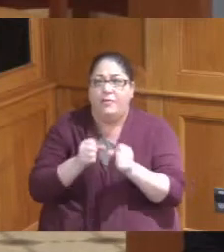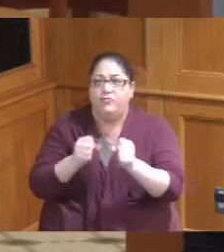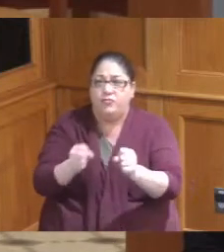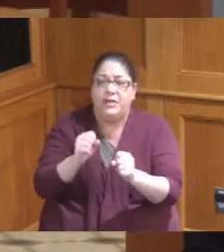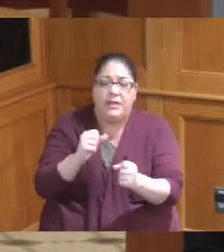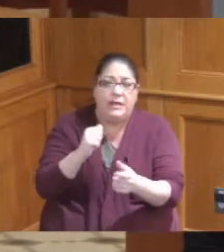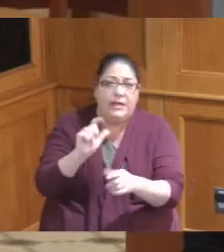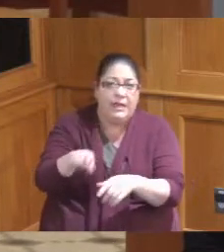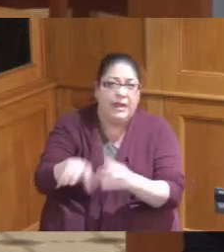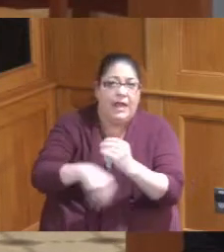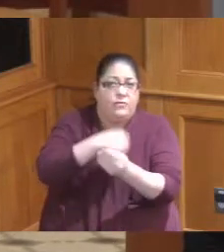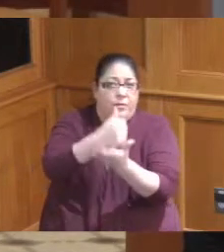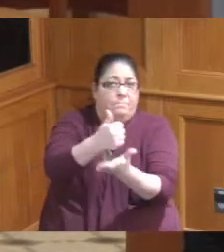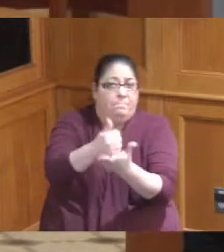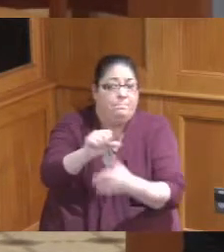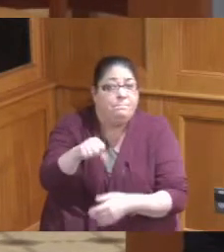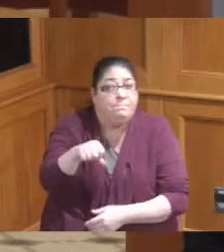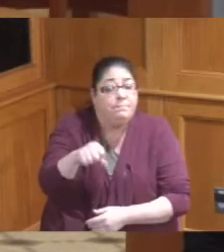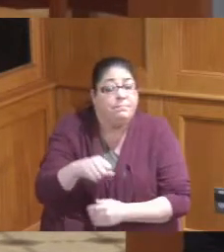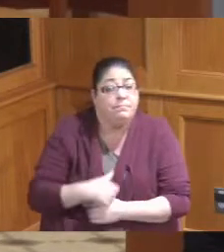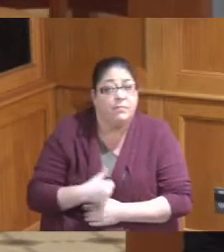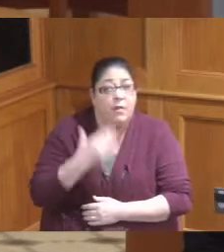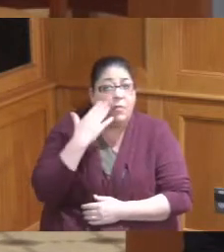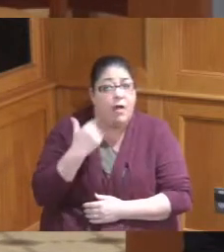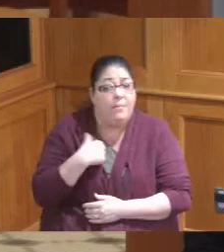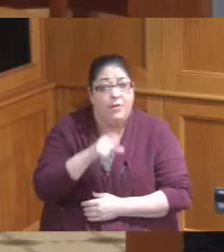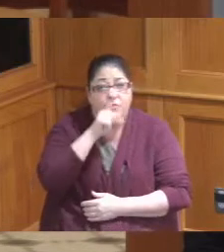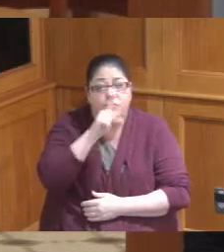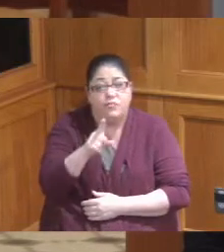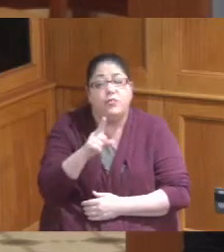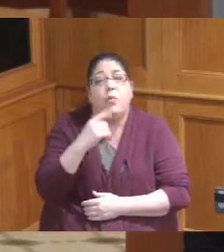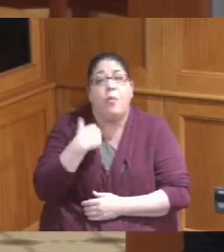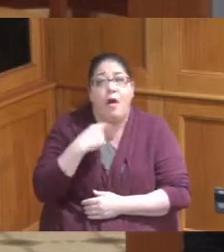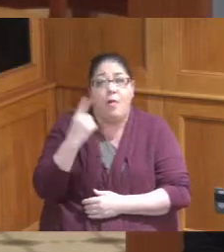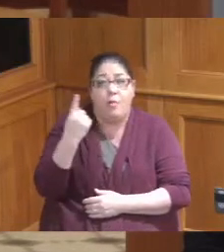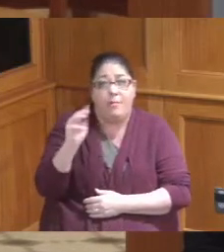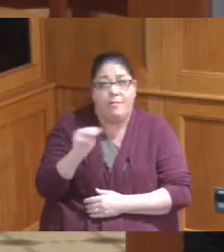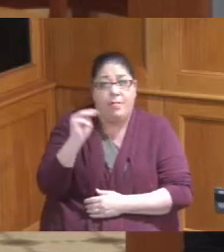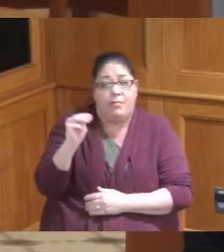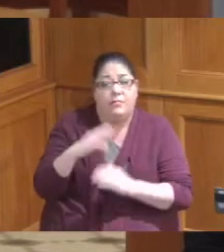assistance and so that's why we did want to make sure we carved out that million for those kind